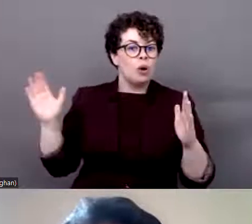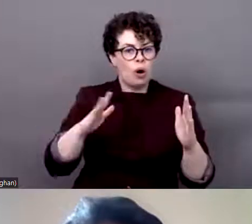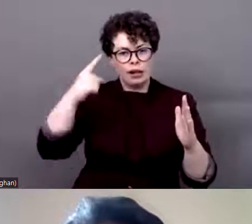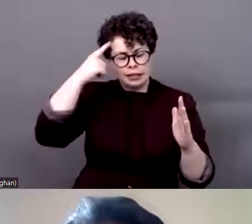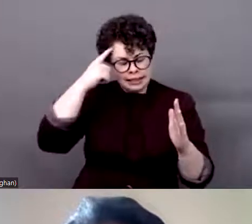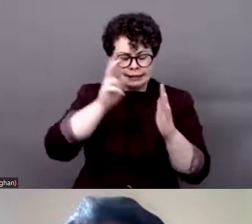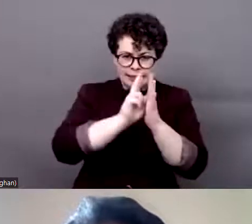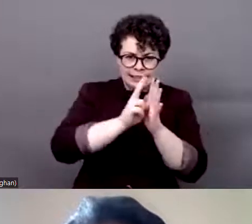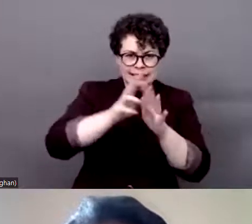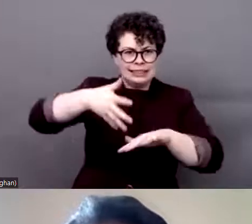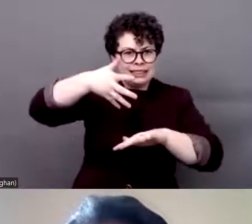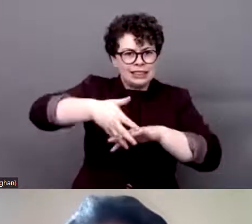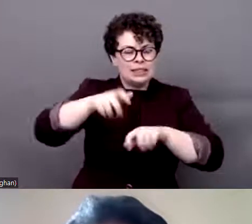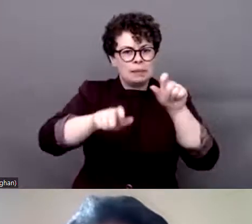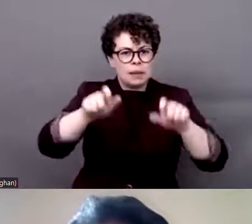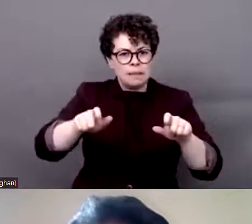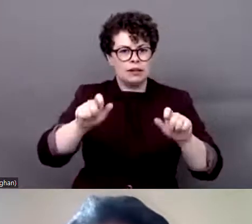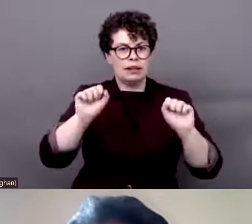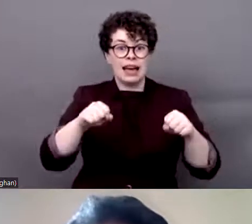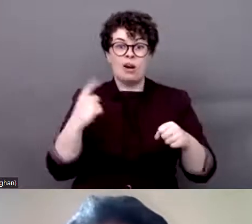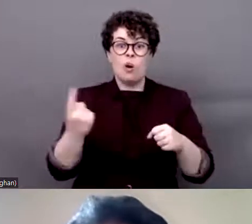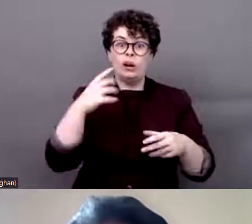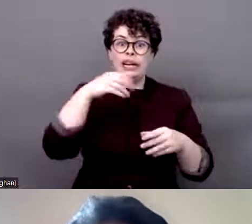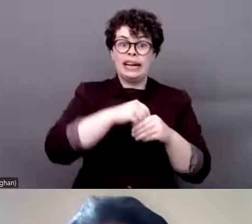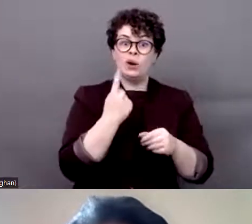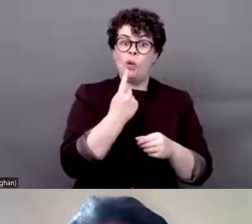disabilities can be